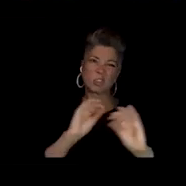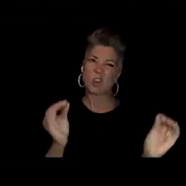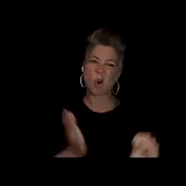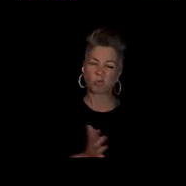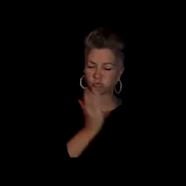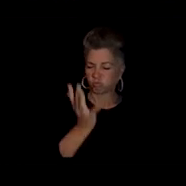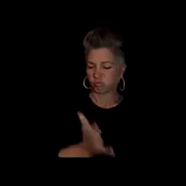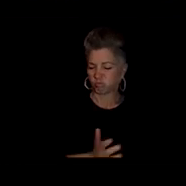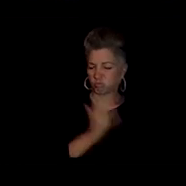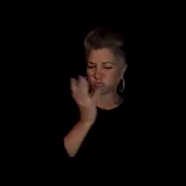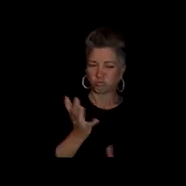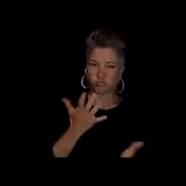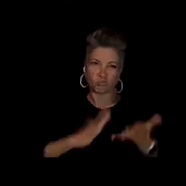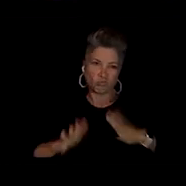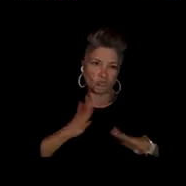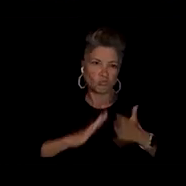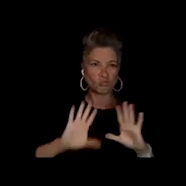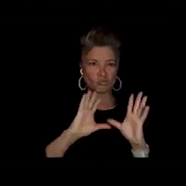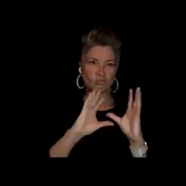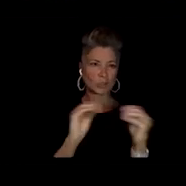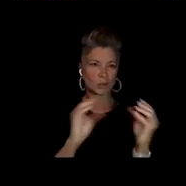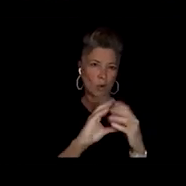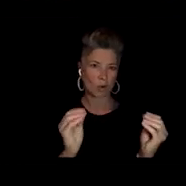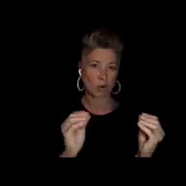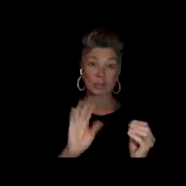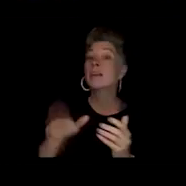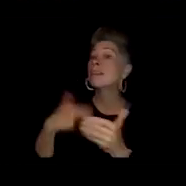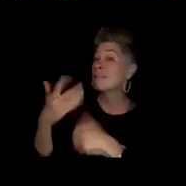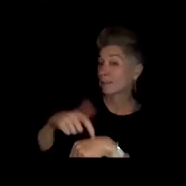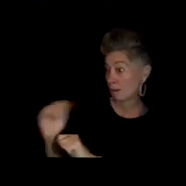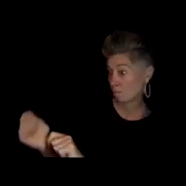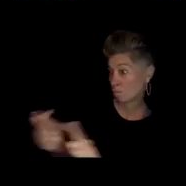I want everyone to wear all white to give the illusion.